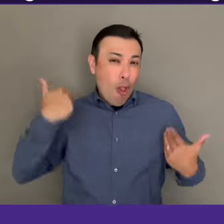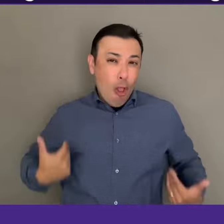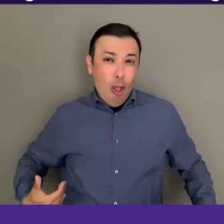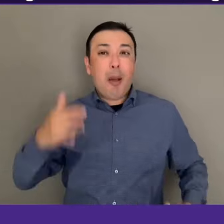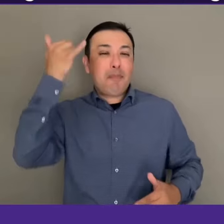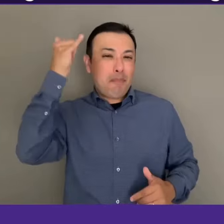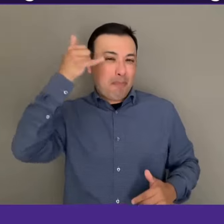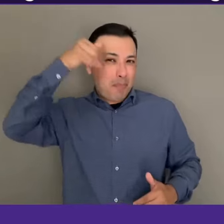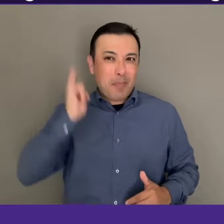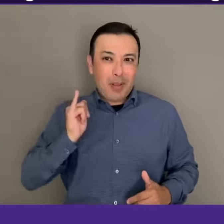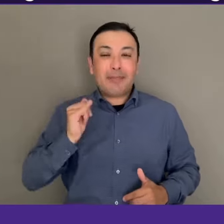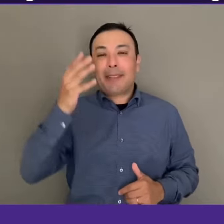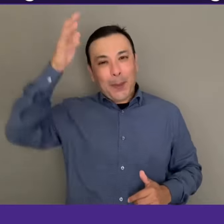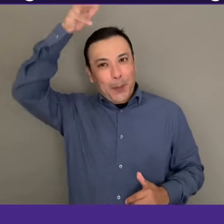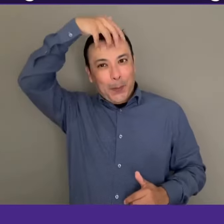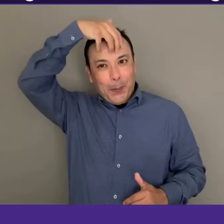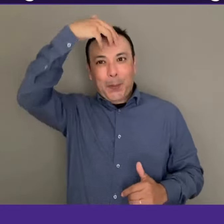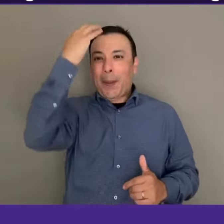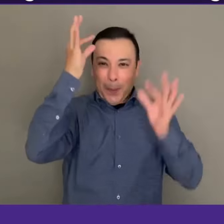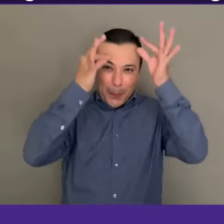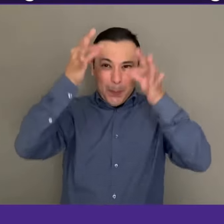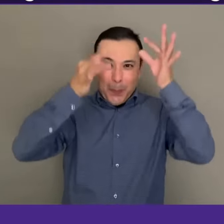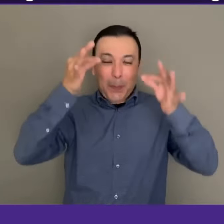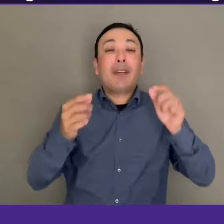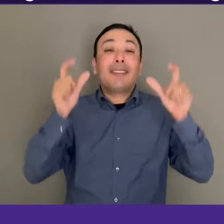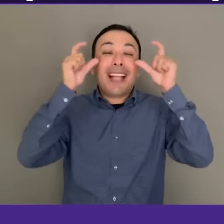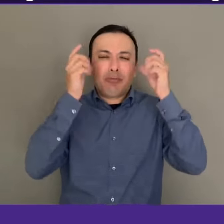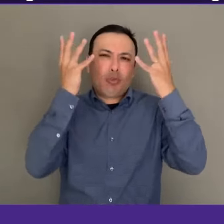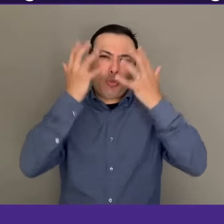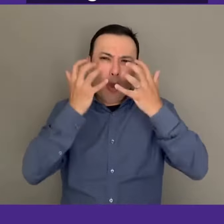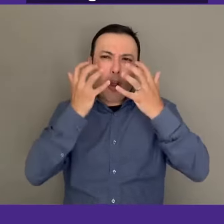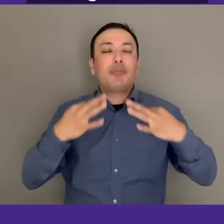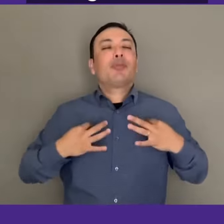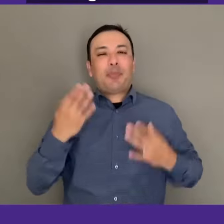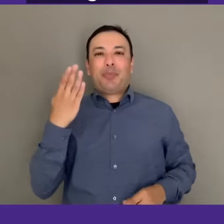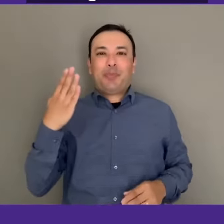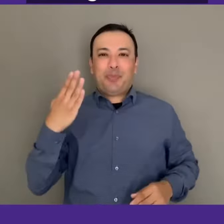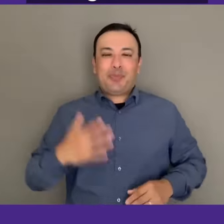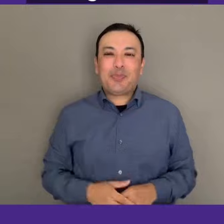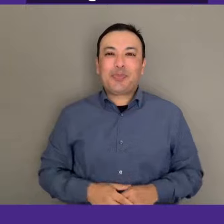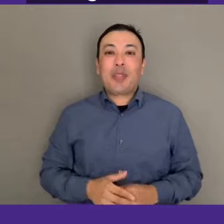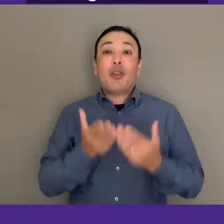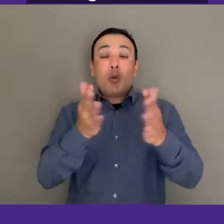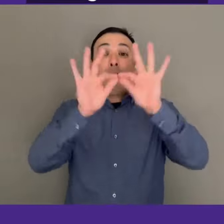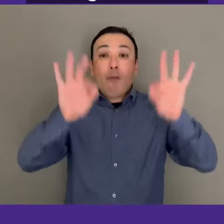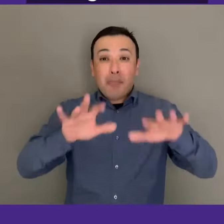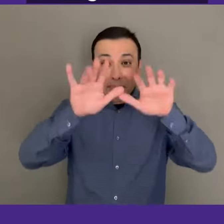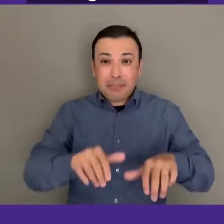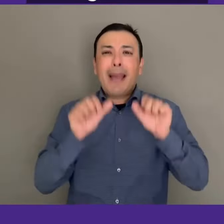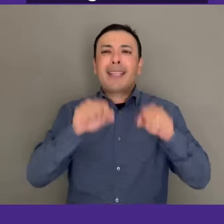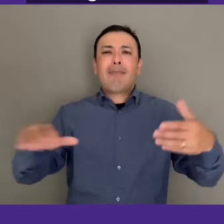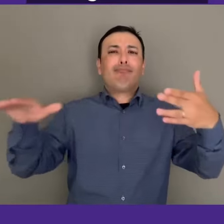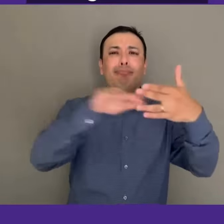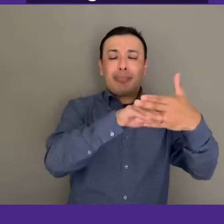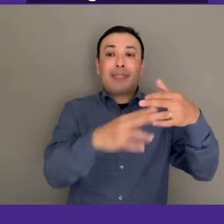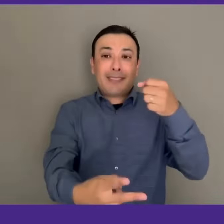I am a disabled, white woman with long blonde hair and bangs. I have on dark glasses and I’m wearing a blue shirt.